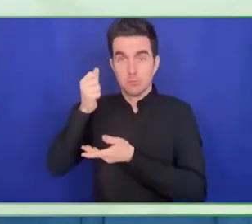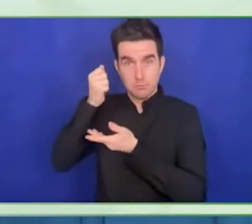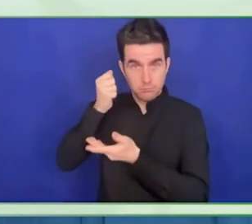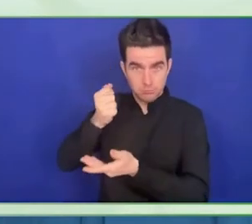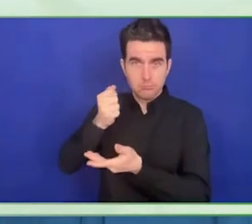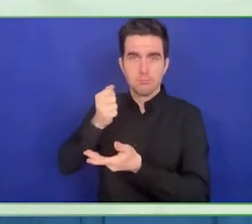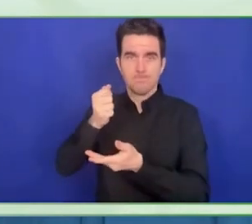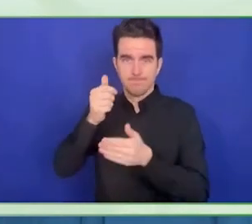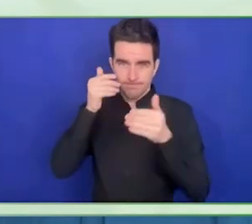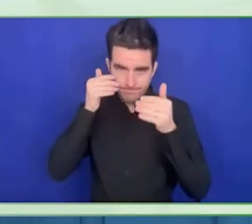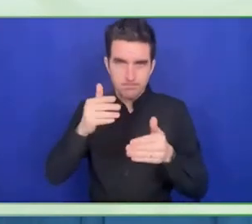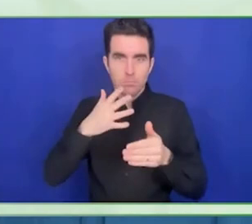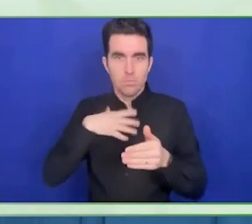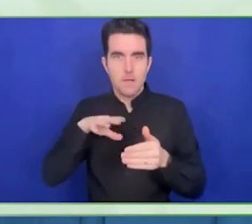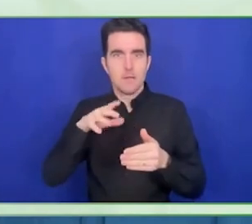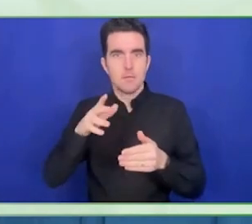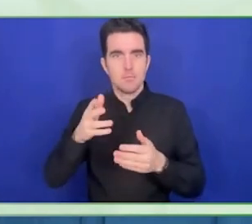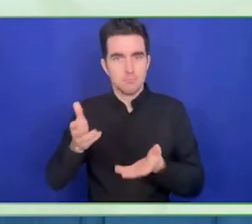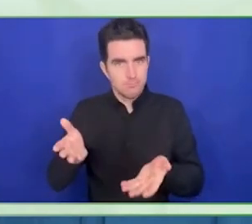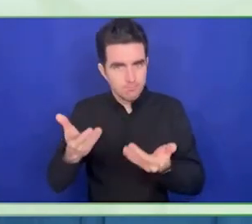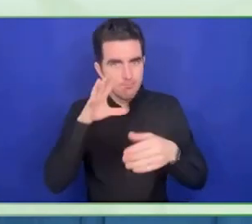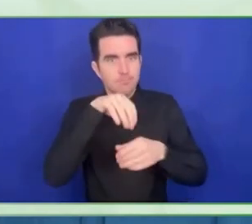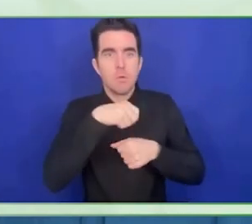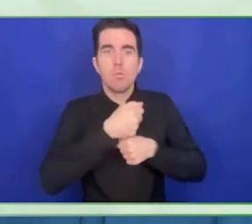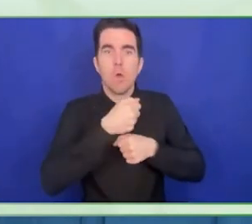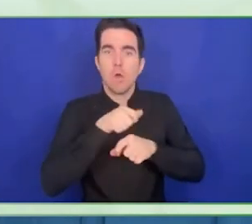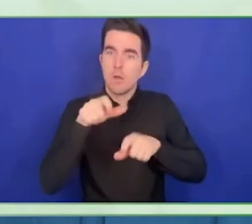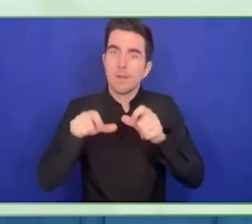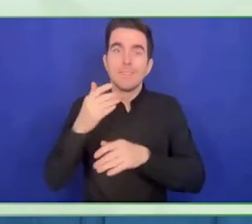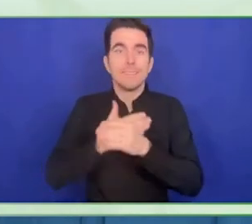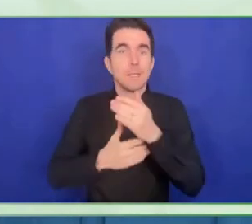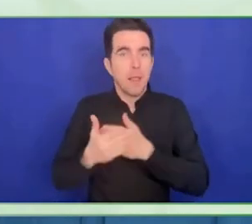We are known as the leading funder of innovative employment hiring